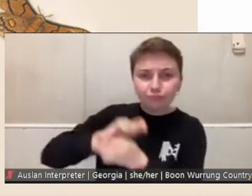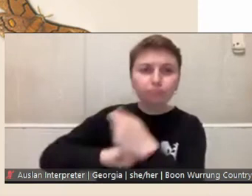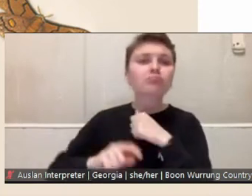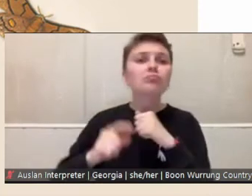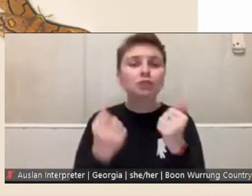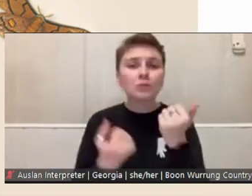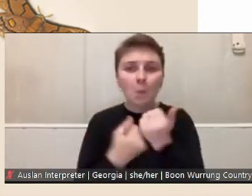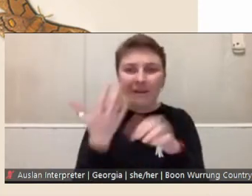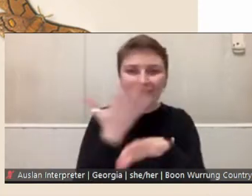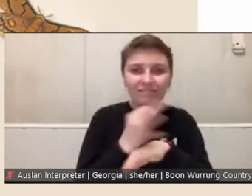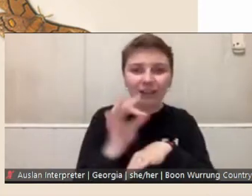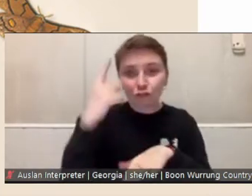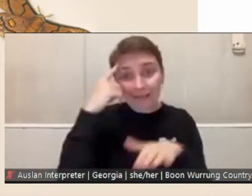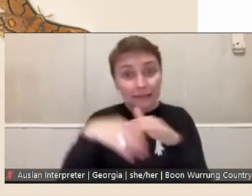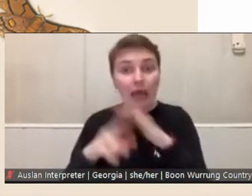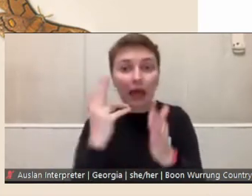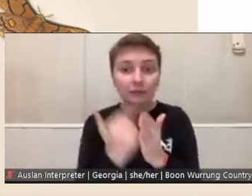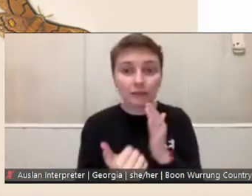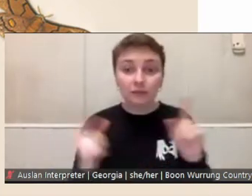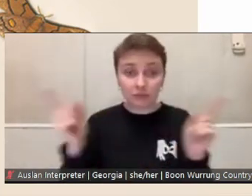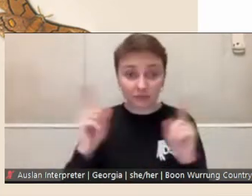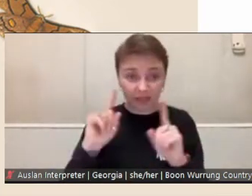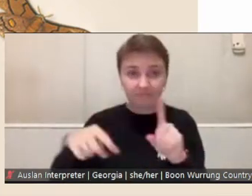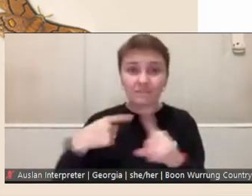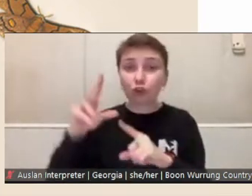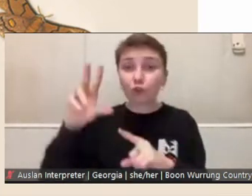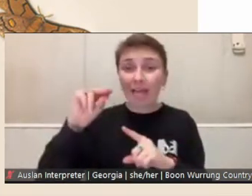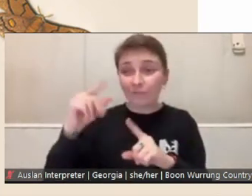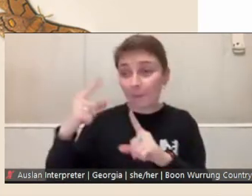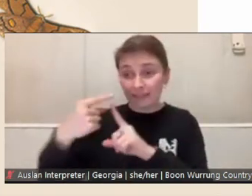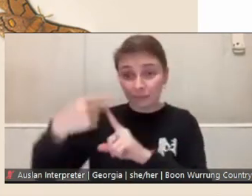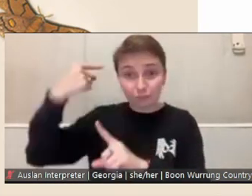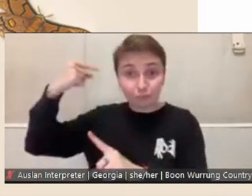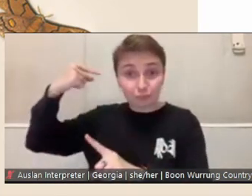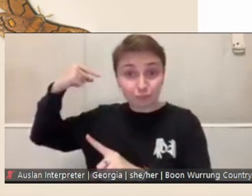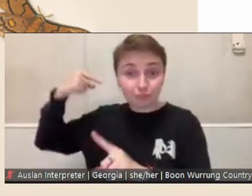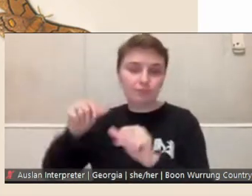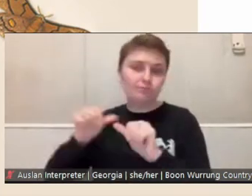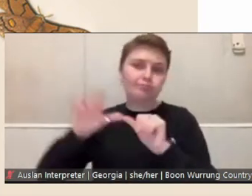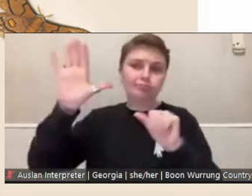Today there have been 12 Fellowships granted to incredible artists, and we welcome your nomination to this group.